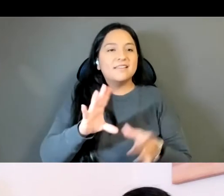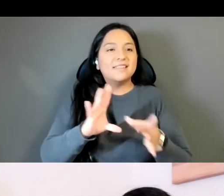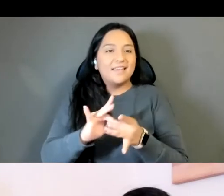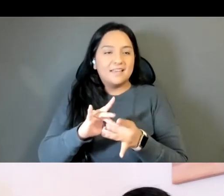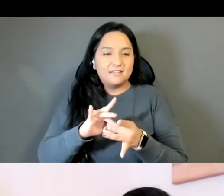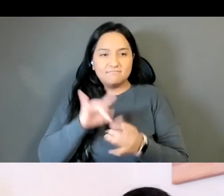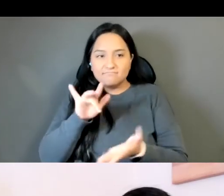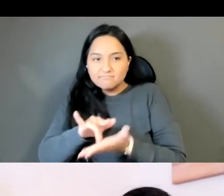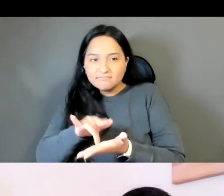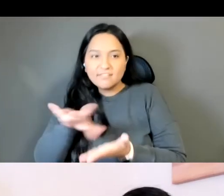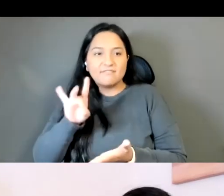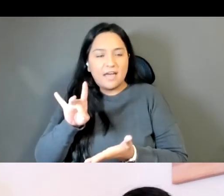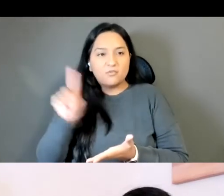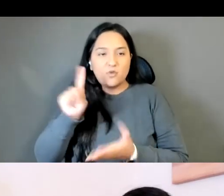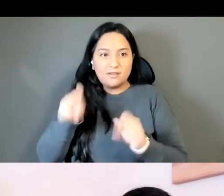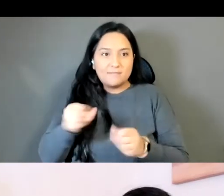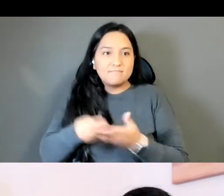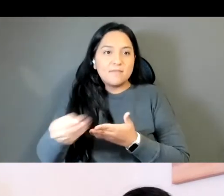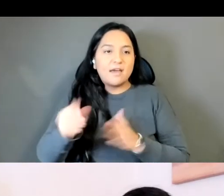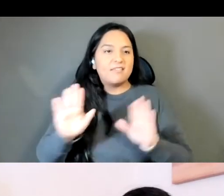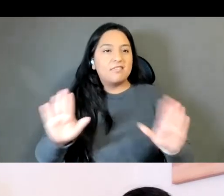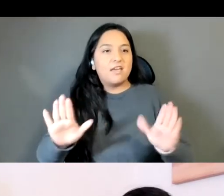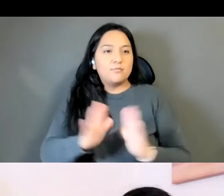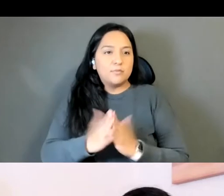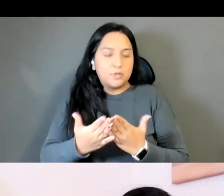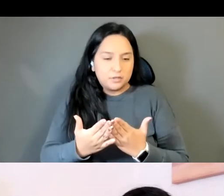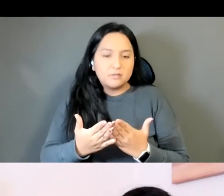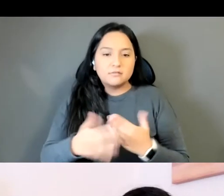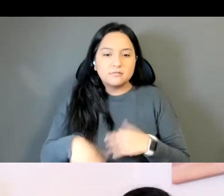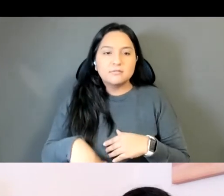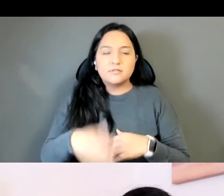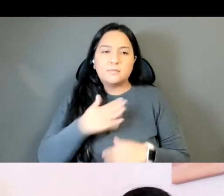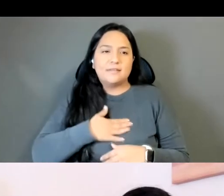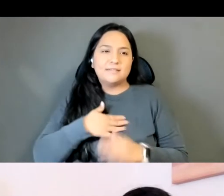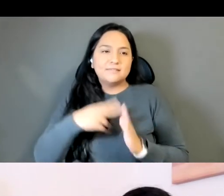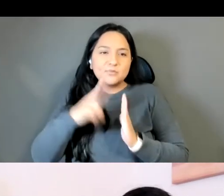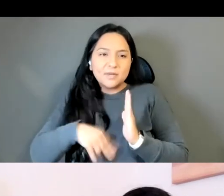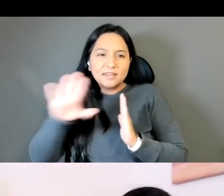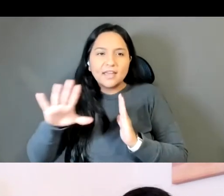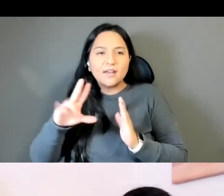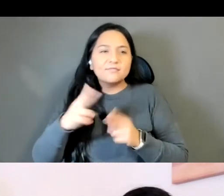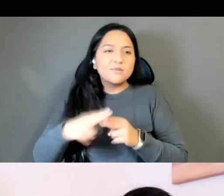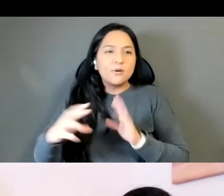right now as well so please do read it and then get the book and read the whole thing.